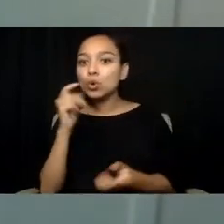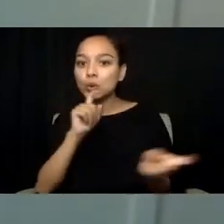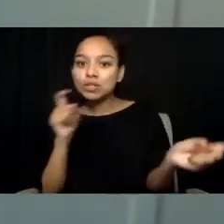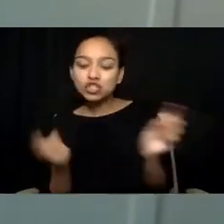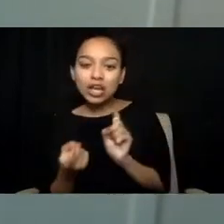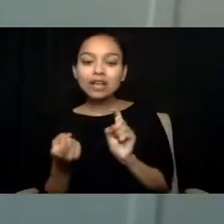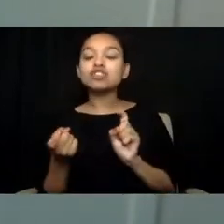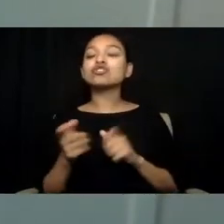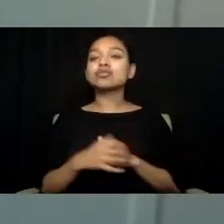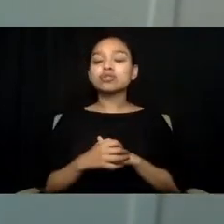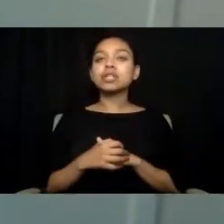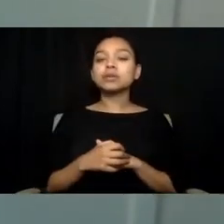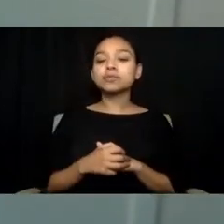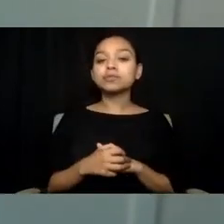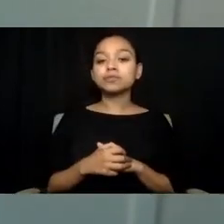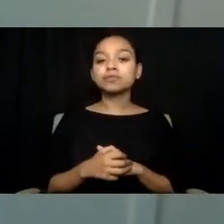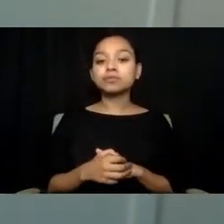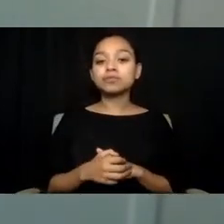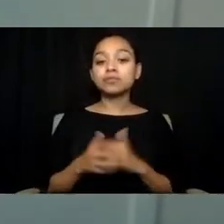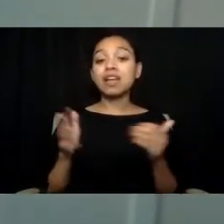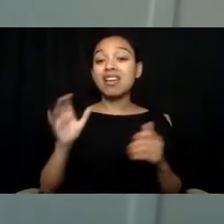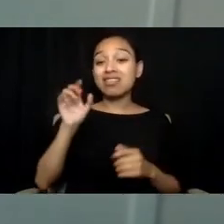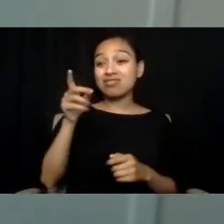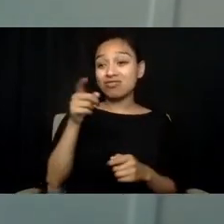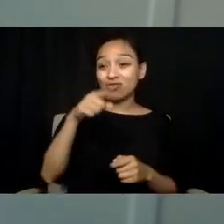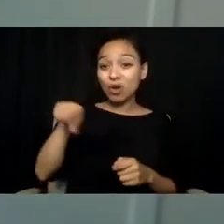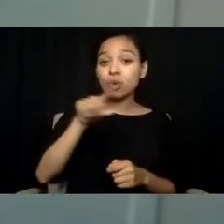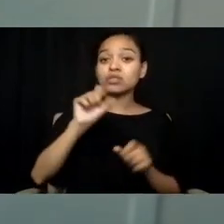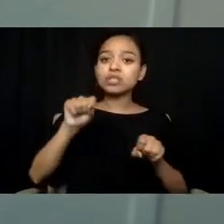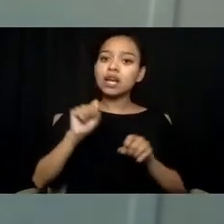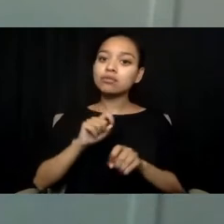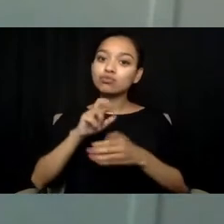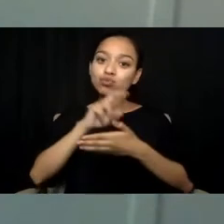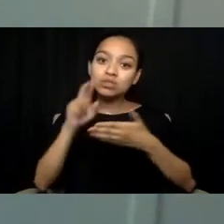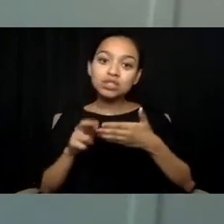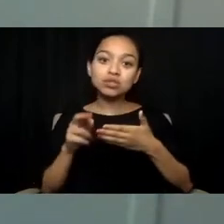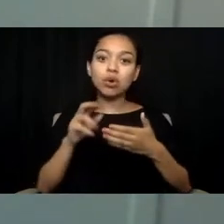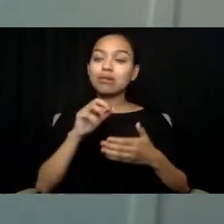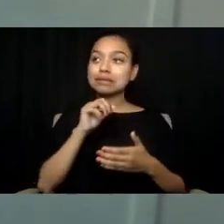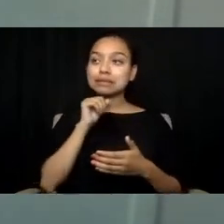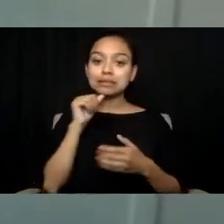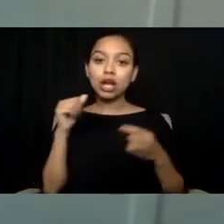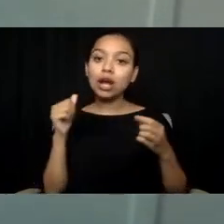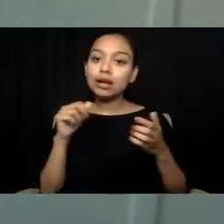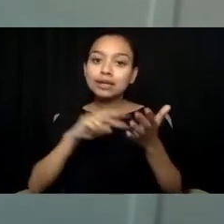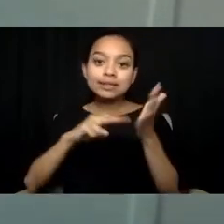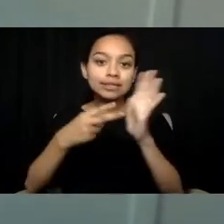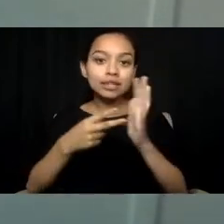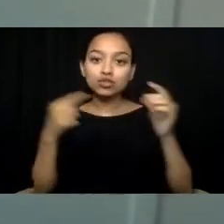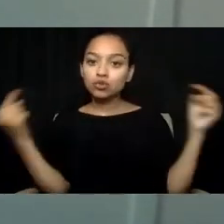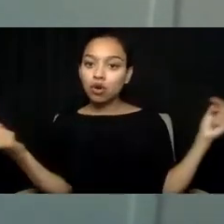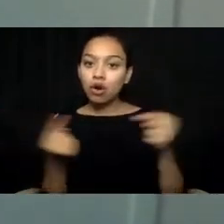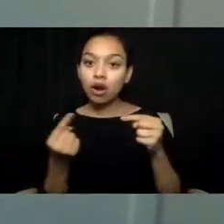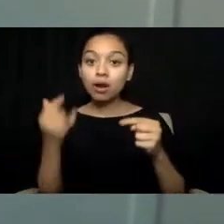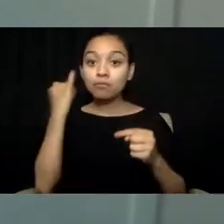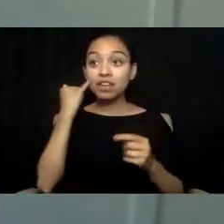Either can result in unintentional harm if an autistic person is thought to be suicidal when they're just being autistic